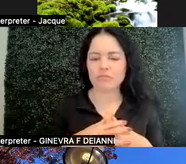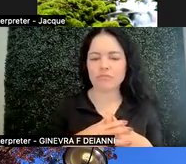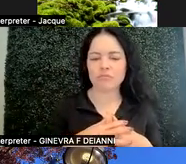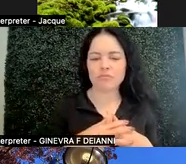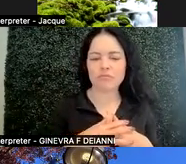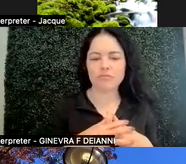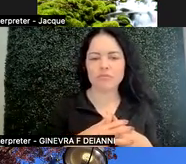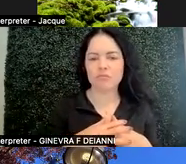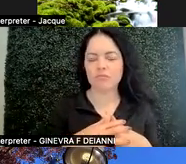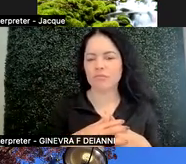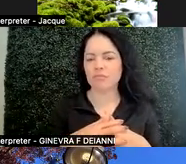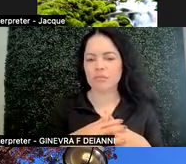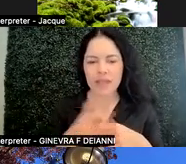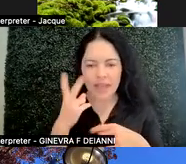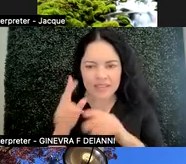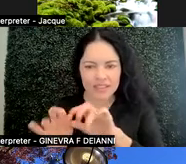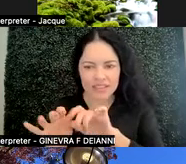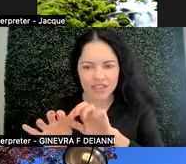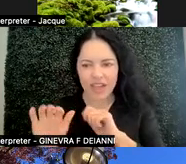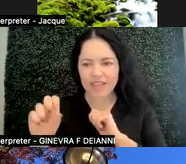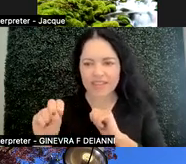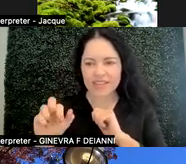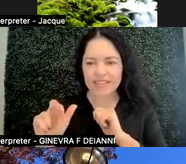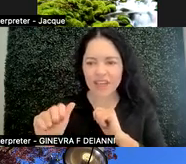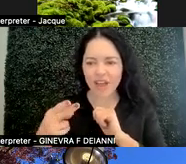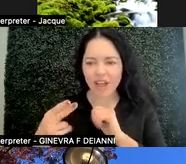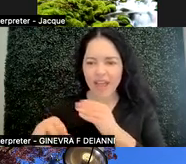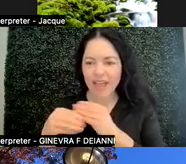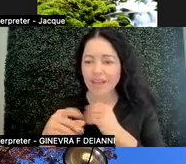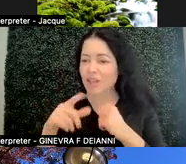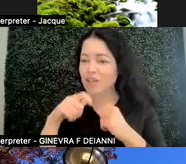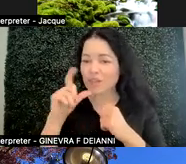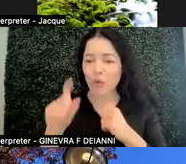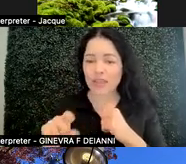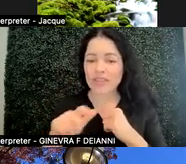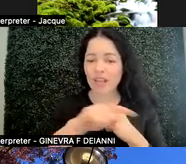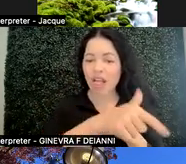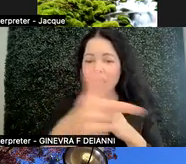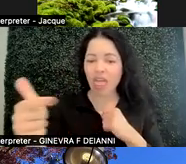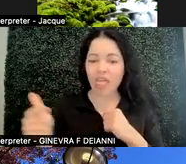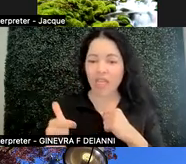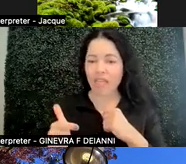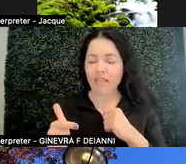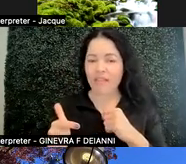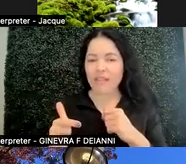And then I see that Sara put in the chat that you don't need to do a round-Robin for pronouns where students are saying it out loud.